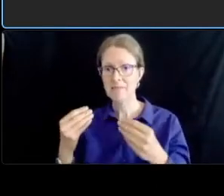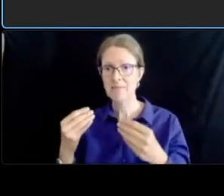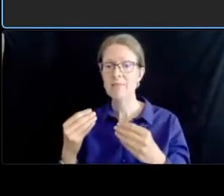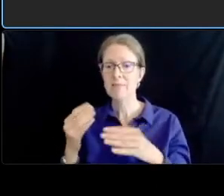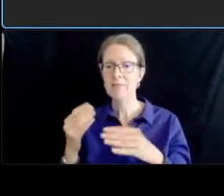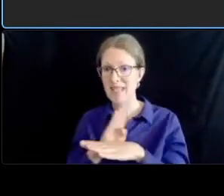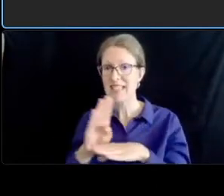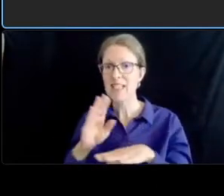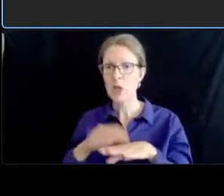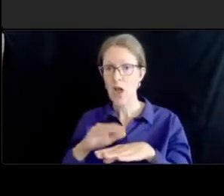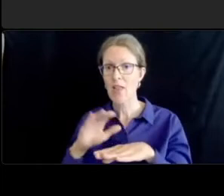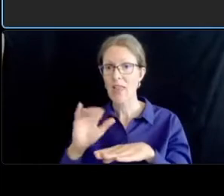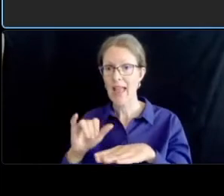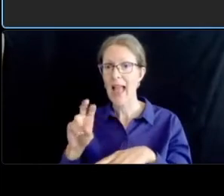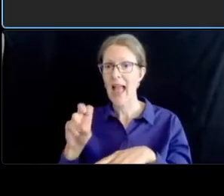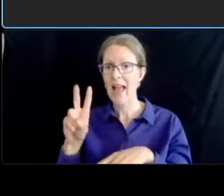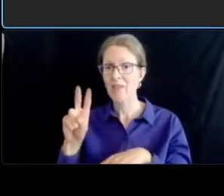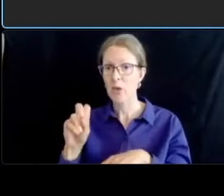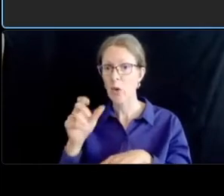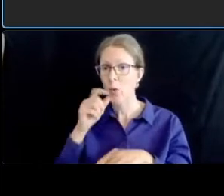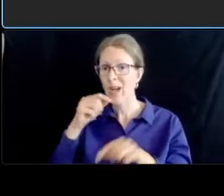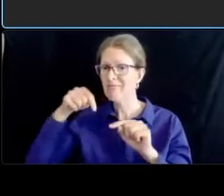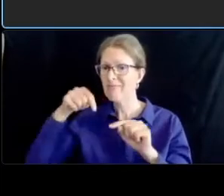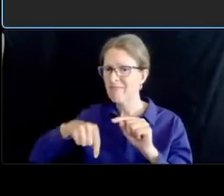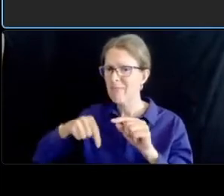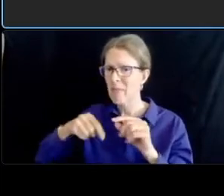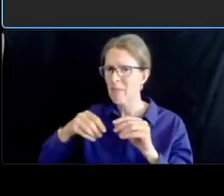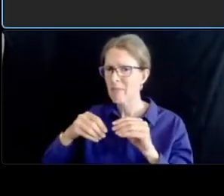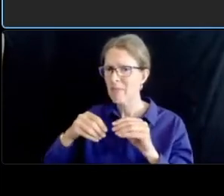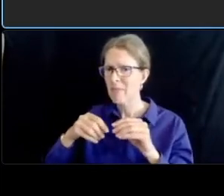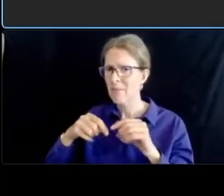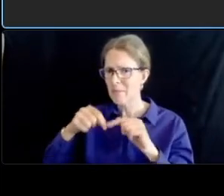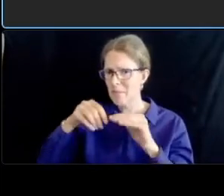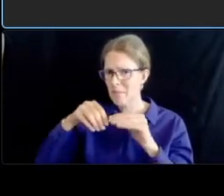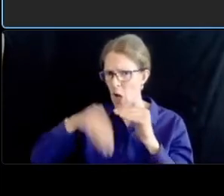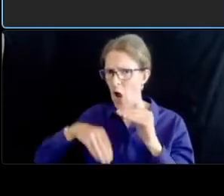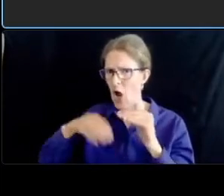that is not in our current um thank you for your question that's not in our current plans um